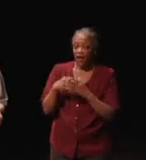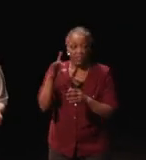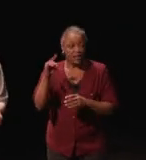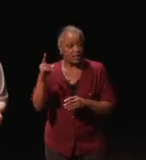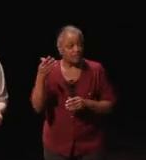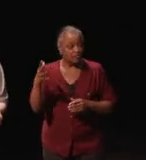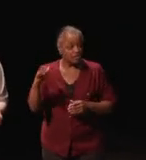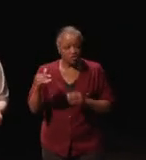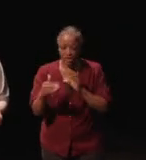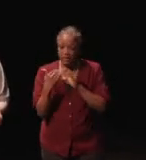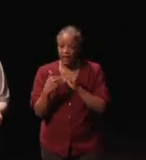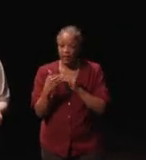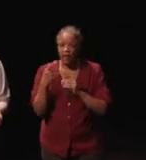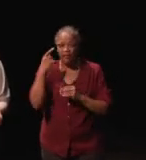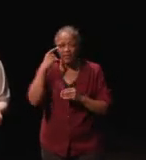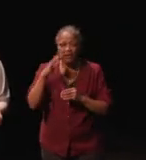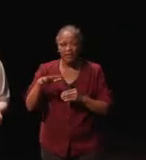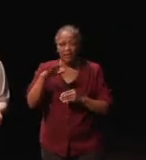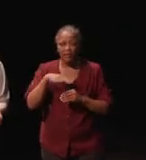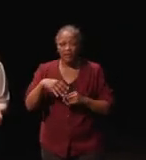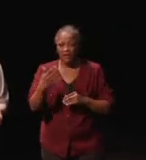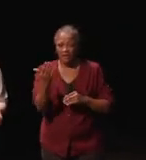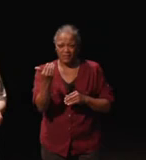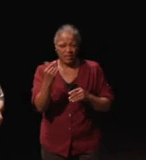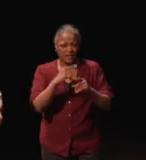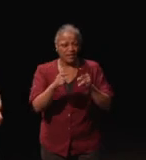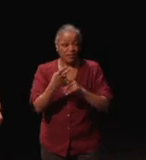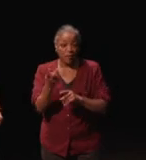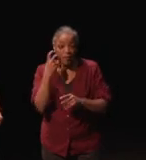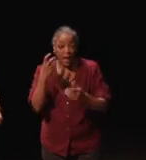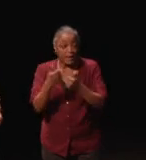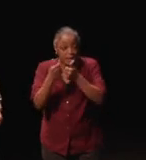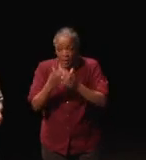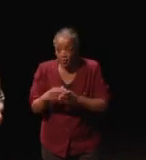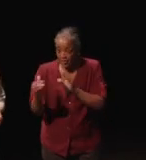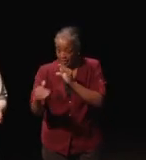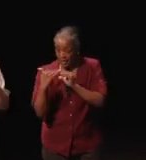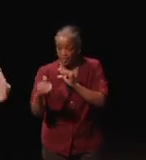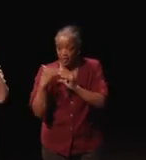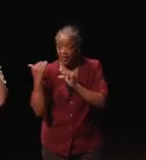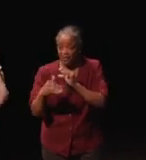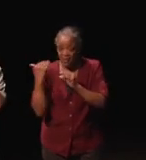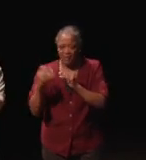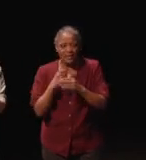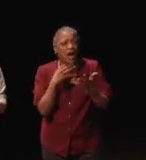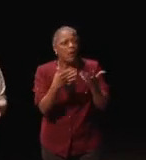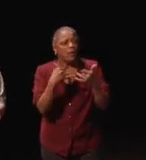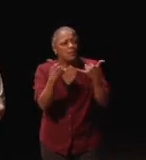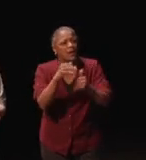I had at least 15 different blind gamers emailing me and saying, "I want to play Madden".